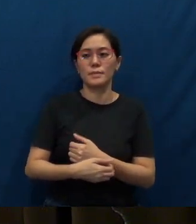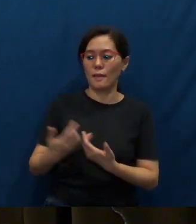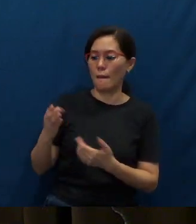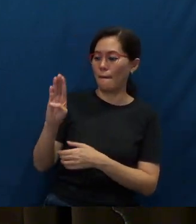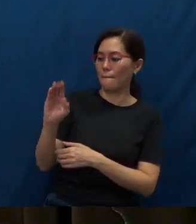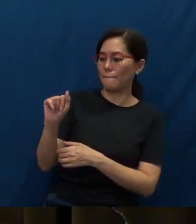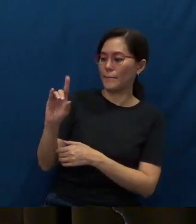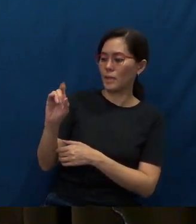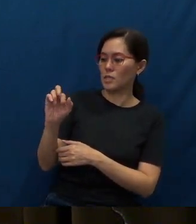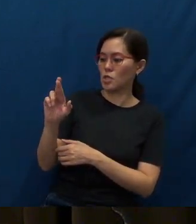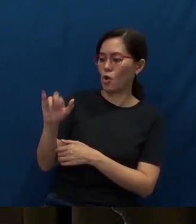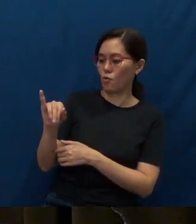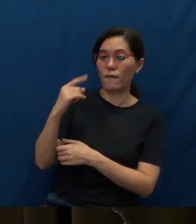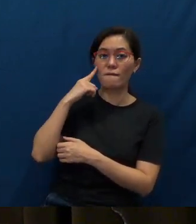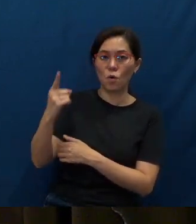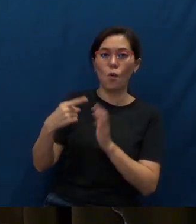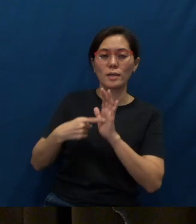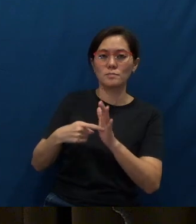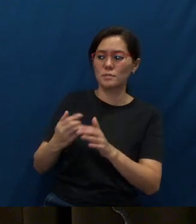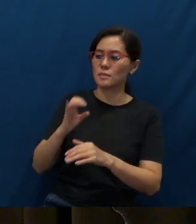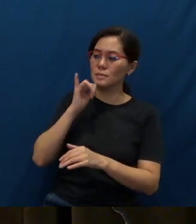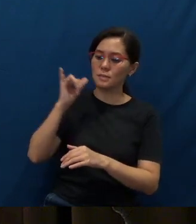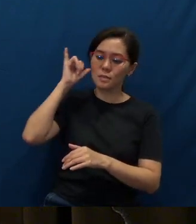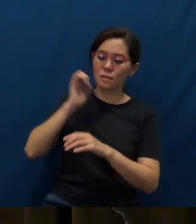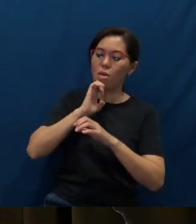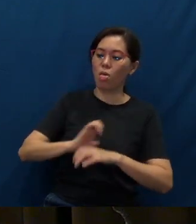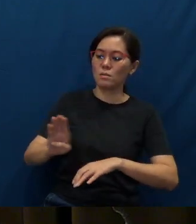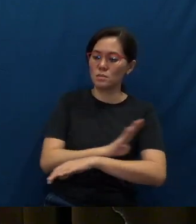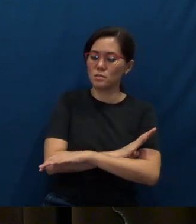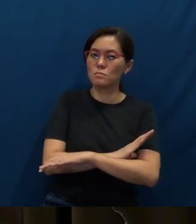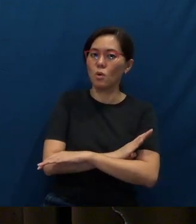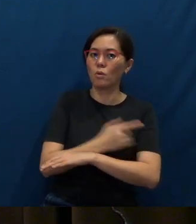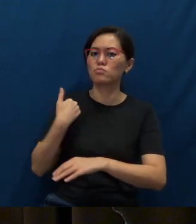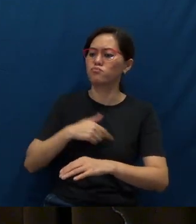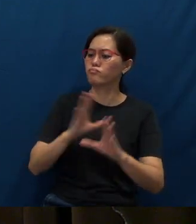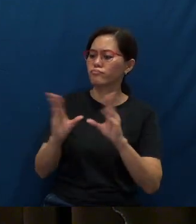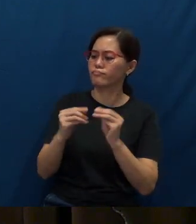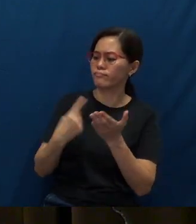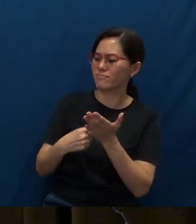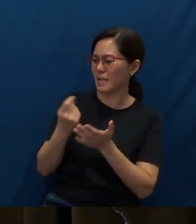Yesterday, we had our Elders’ Board meeting and we talked a little bit about Bidadari, just across the road.